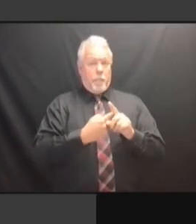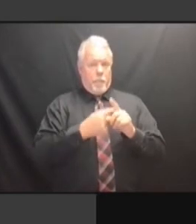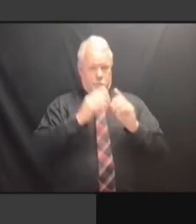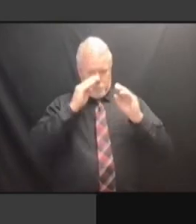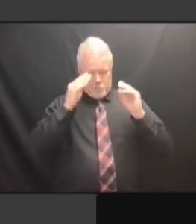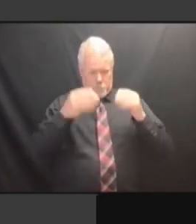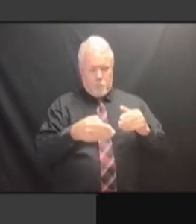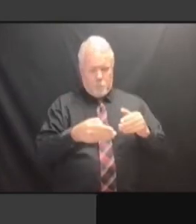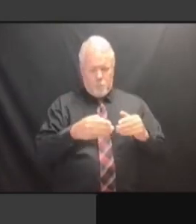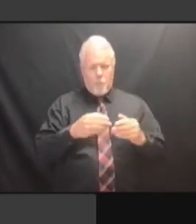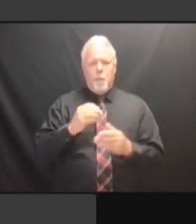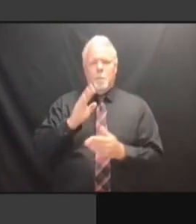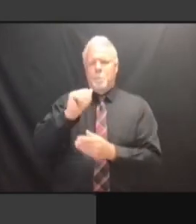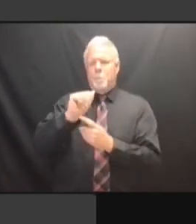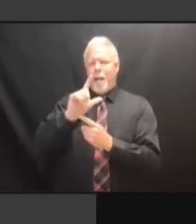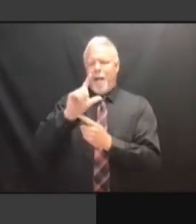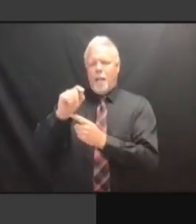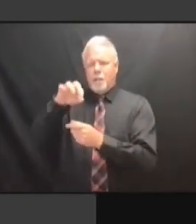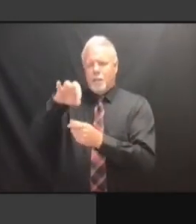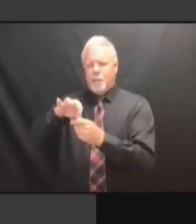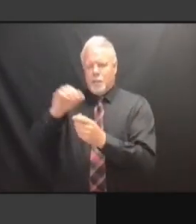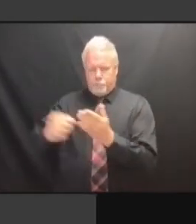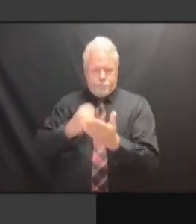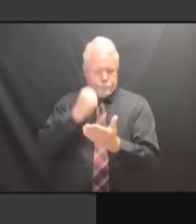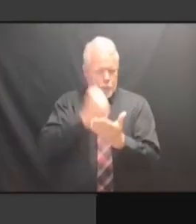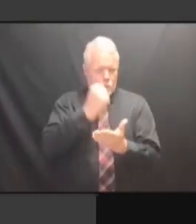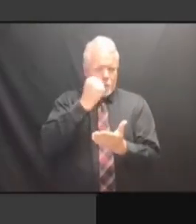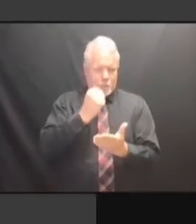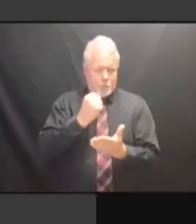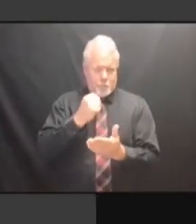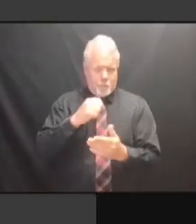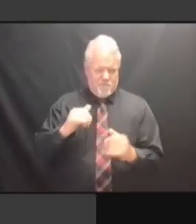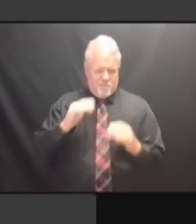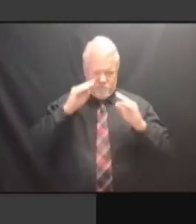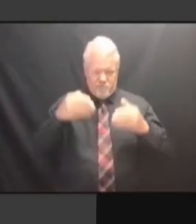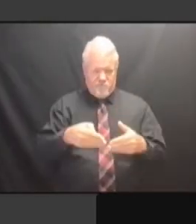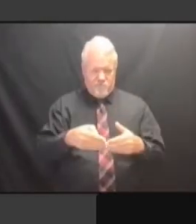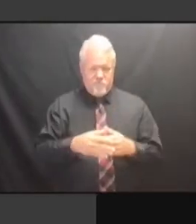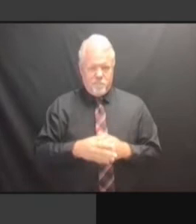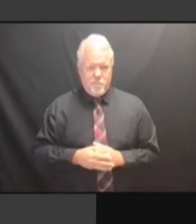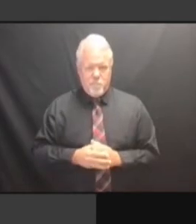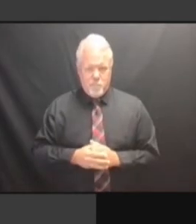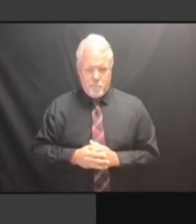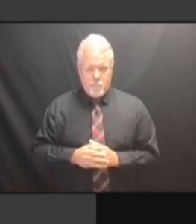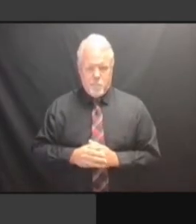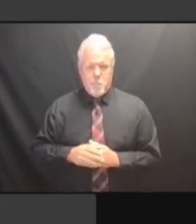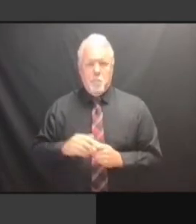ONE PIECE OF THAT WAS BALLOT PROPOSALS THAT WE HAVE ONE PIECE OF THAT WAS BALLOT PROPOSALS THAT WE HAVE TO PROPOSALS THAT WE HAVE TO PROPOSALS THAT WE HAVE TO CERTIFY. CERTIFY. CERTIFY. WE'RE CERTIFY. WE'RE GETTING CERTIFY. WE'RE GETTING TRANSLATIONS CERTIFY. WE'RE GETTING TRANSLATIONS IN WE'RE GETTING TRANSLATIONS IN WE'RE GETTING TRANSLATIONS IN FOR WE'RE GETTING TRANSLATIONS IN FOR THE